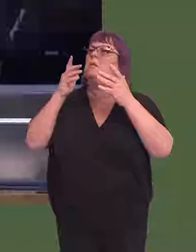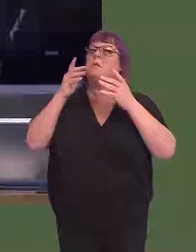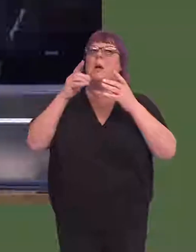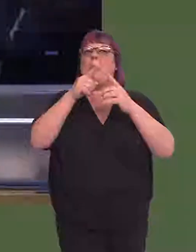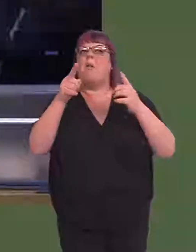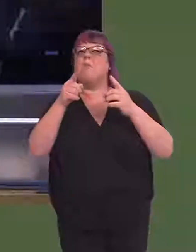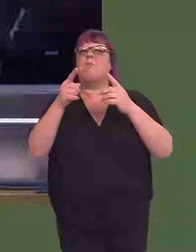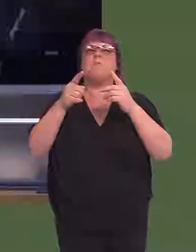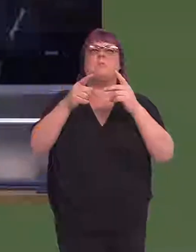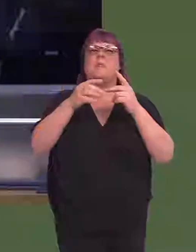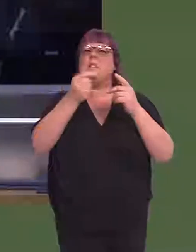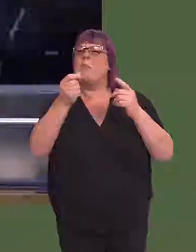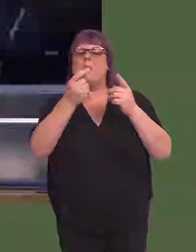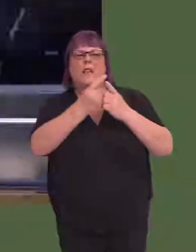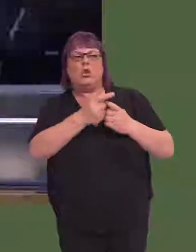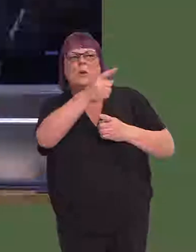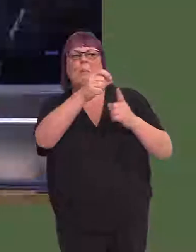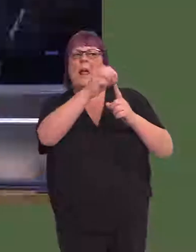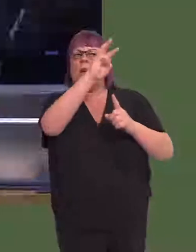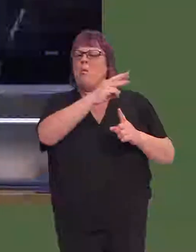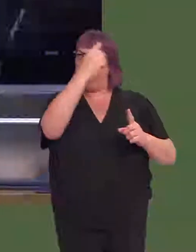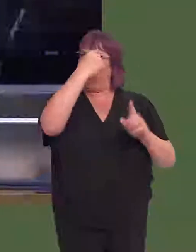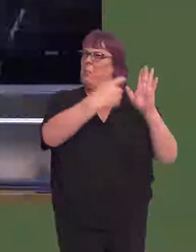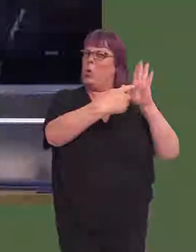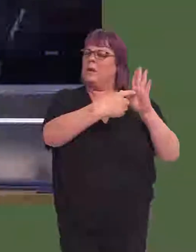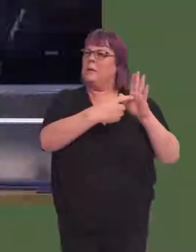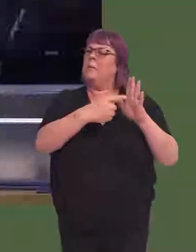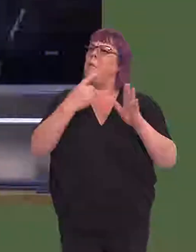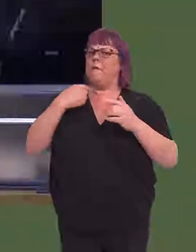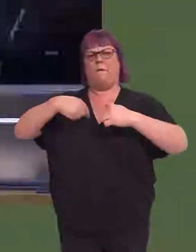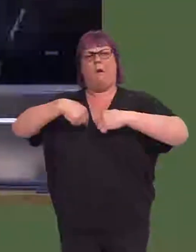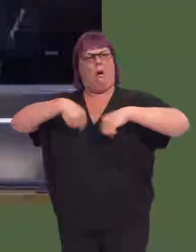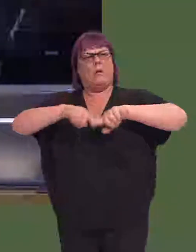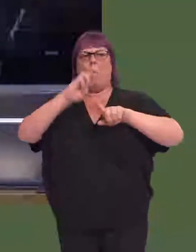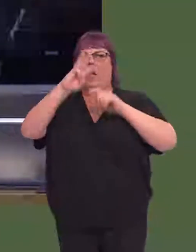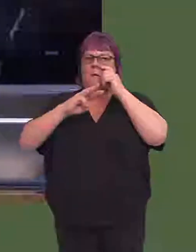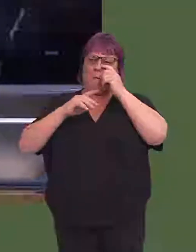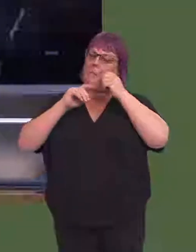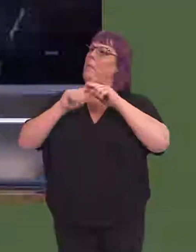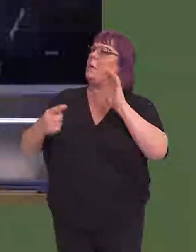such as the health service, and last week, in answer to the leader of the opposition,